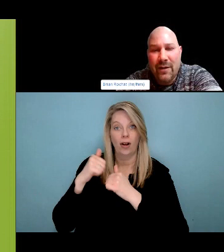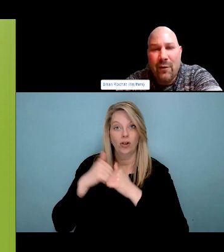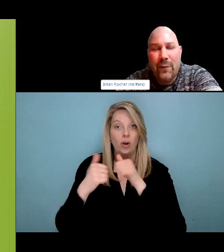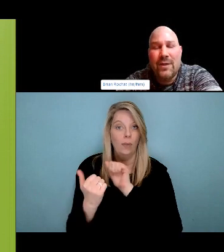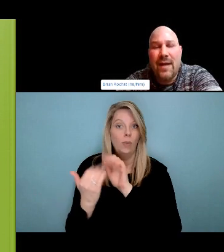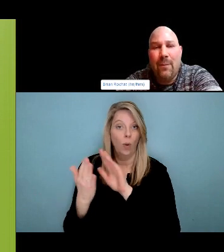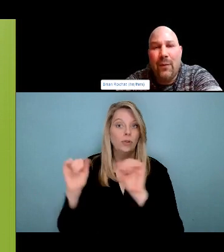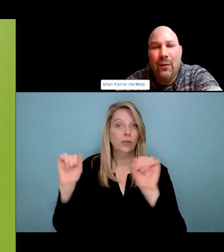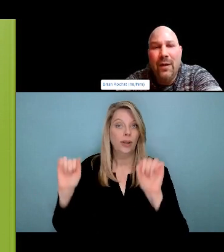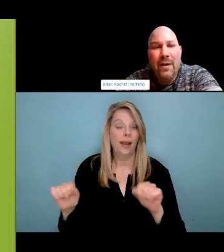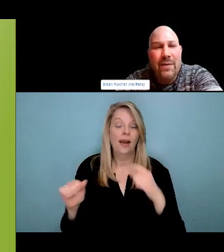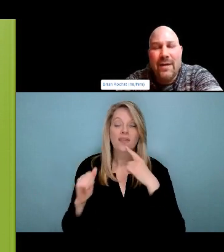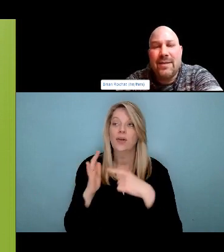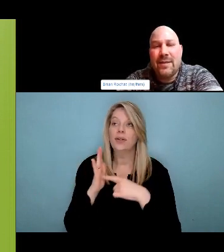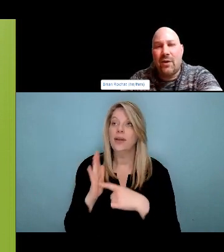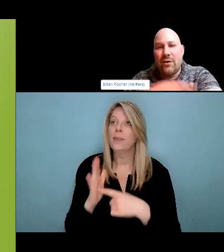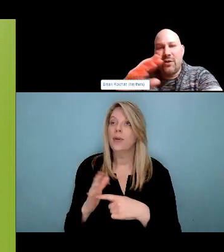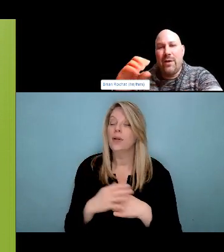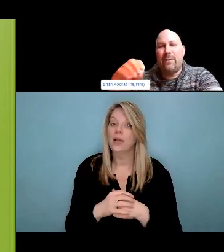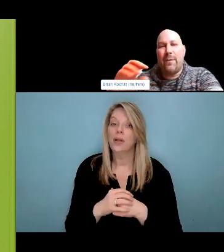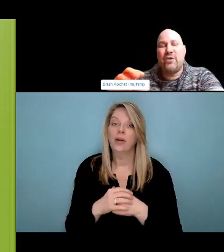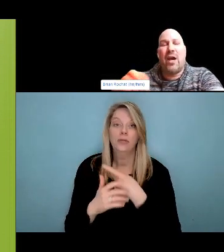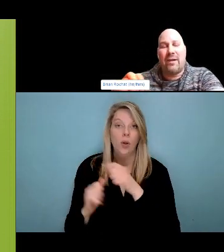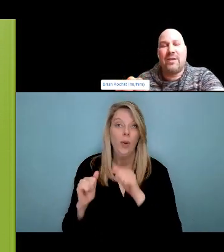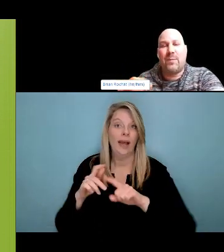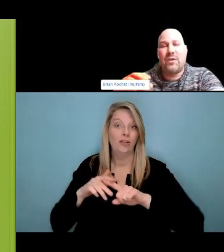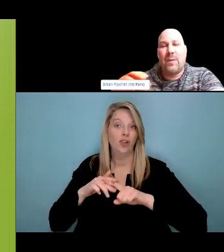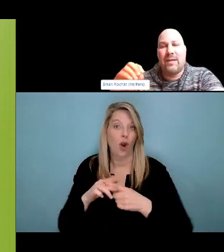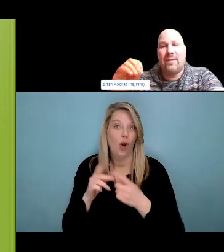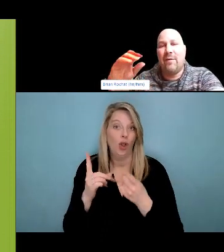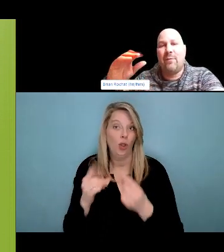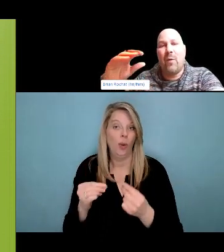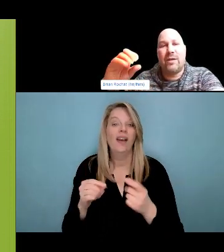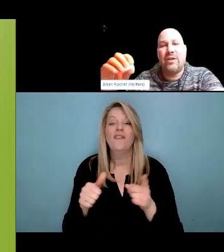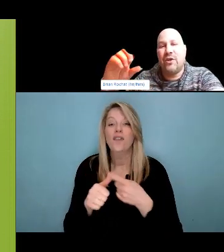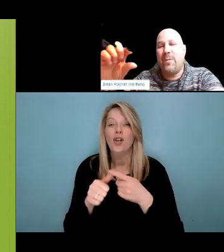clinic with a K, their website has, a great list of resources.